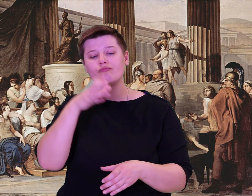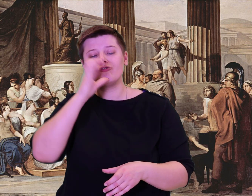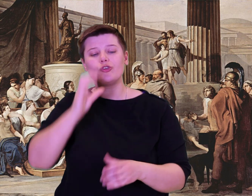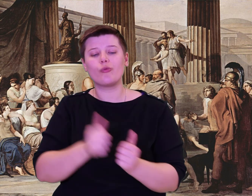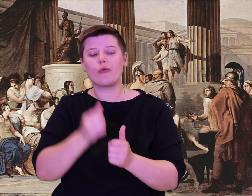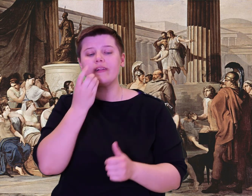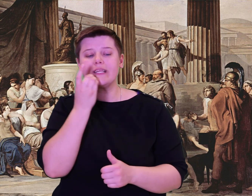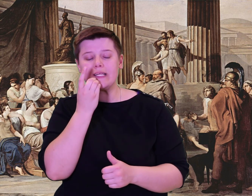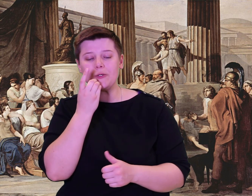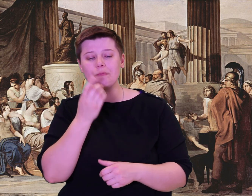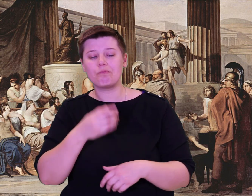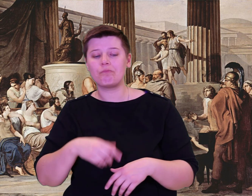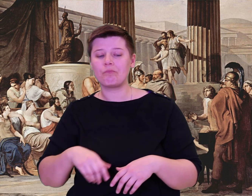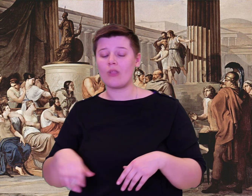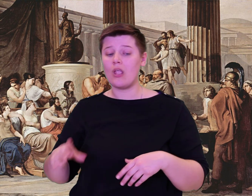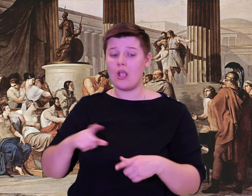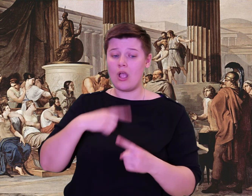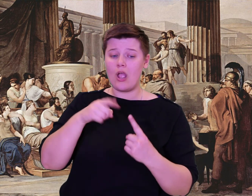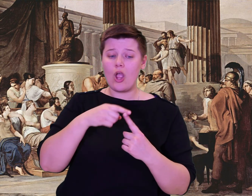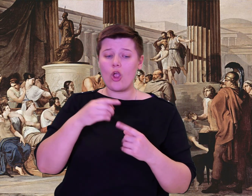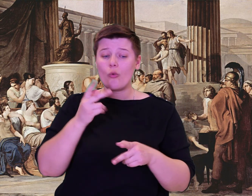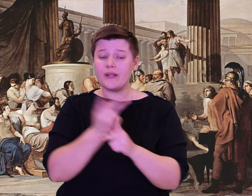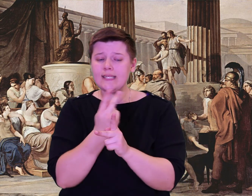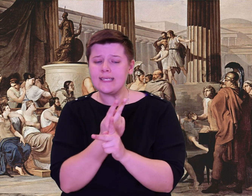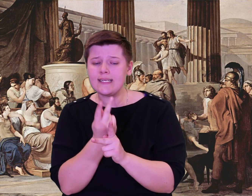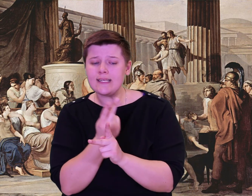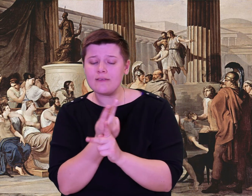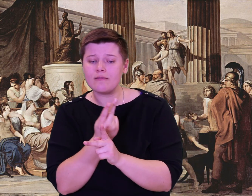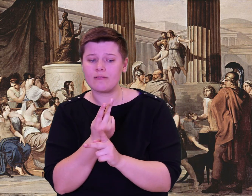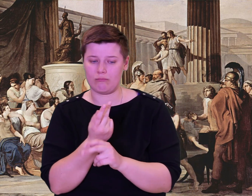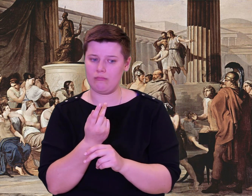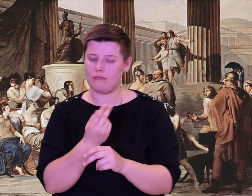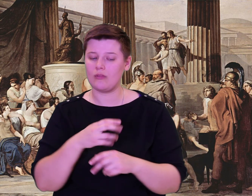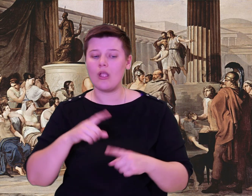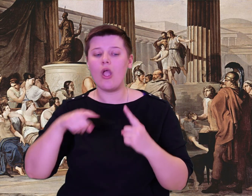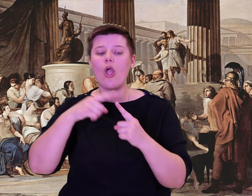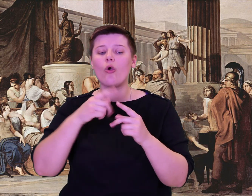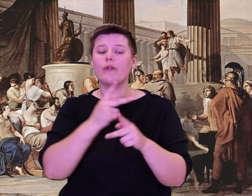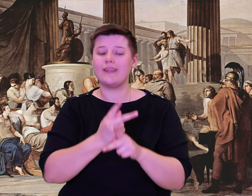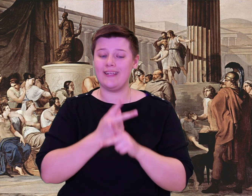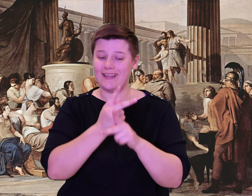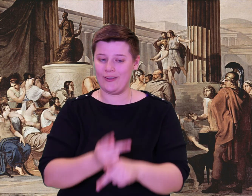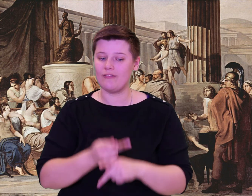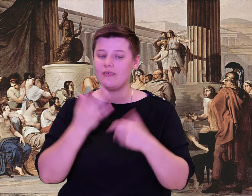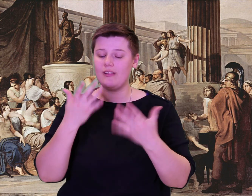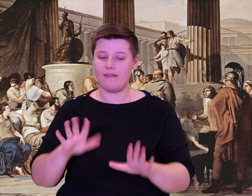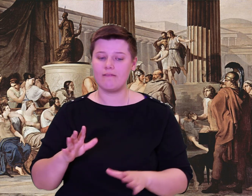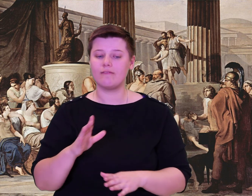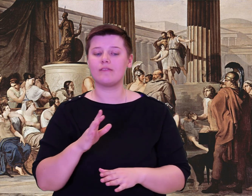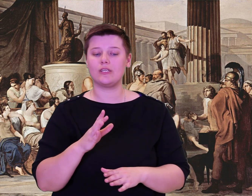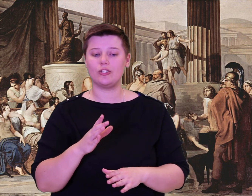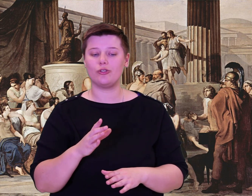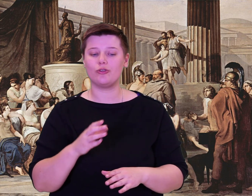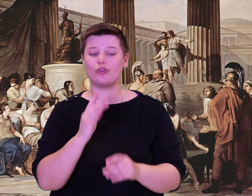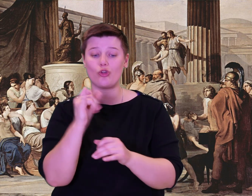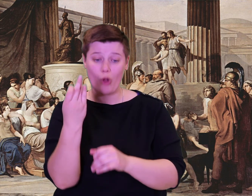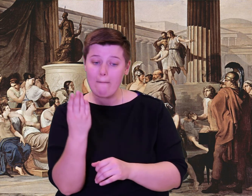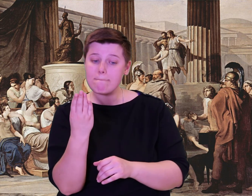without a goal, like pirates, who risk their lives at sea to bring disaster to others?'